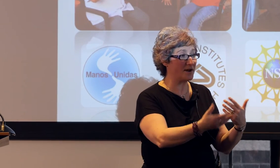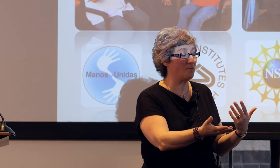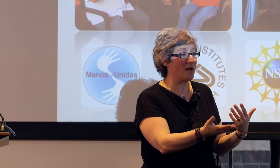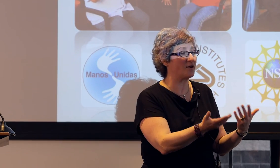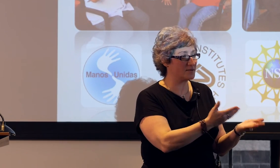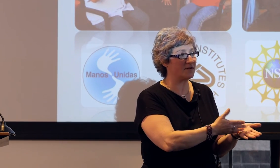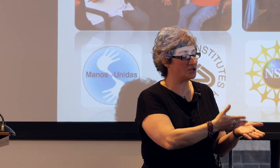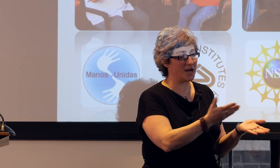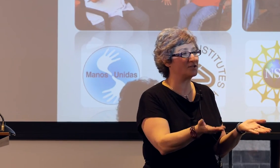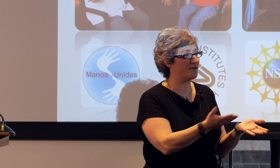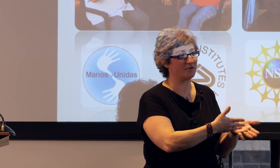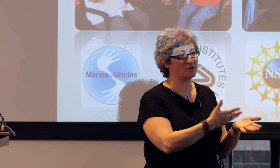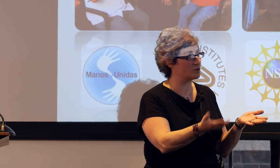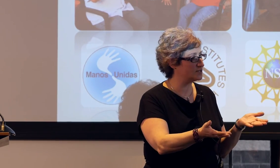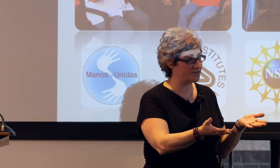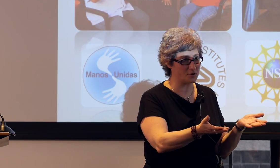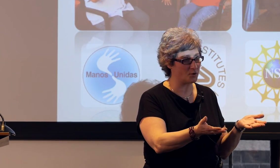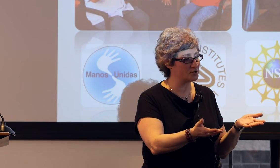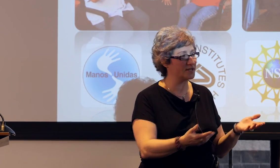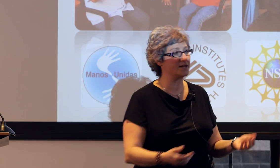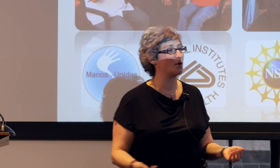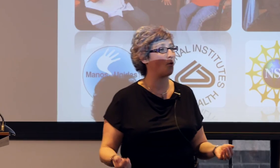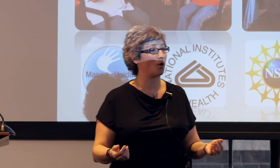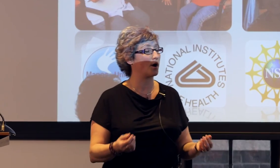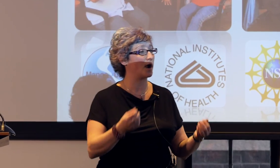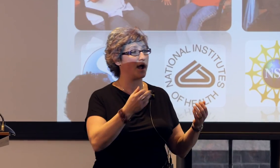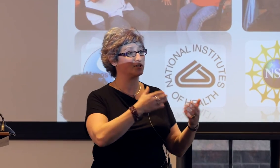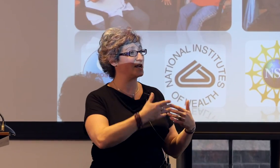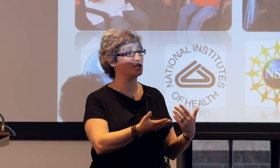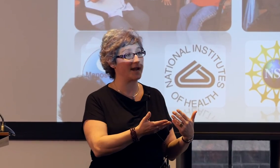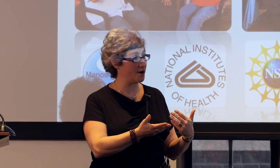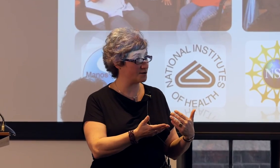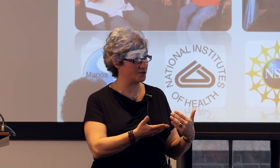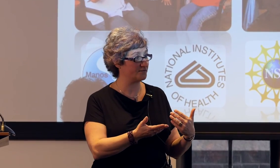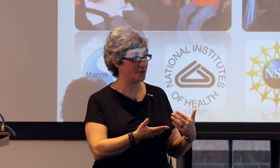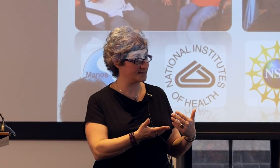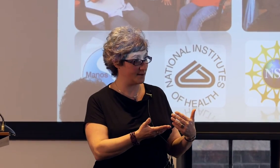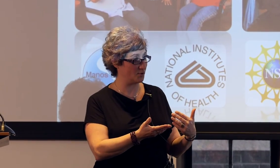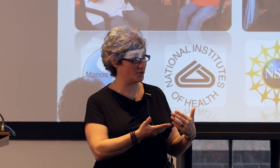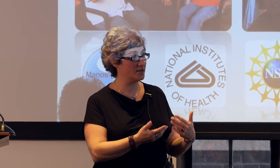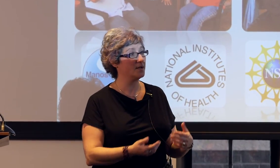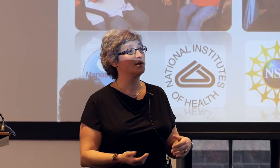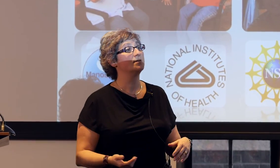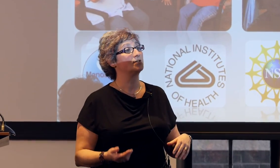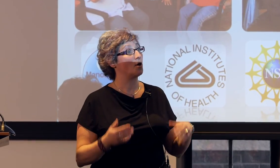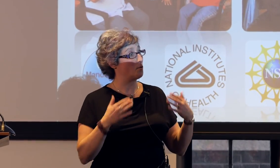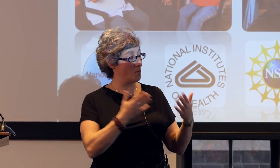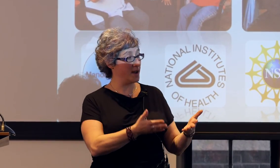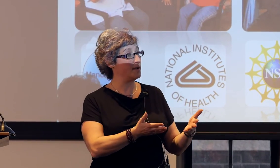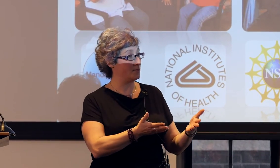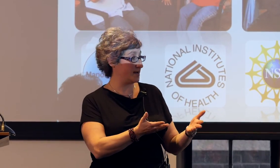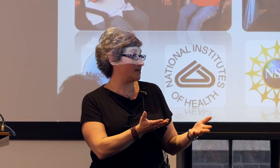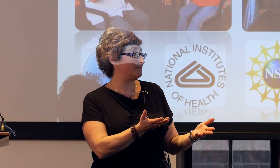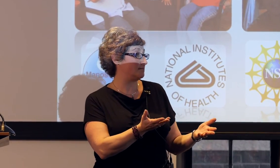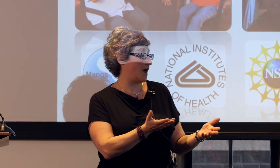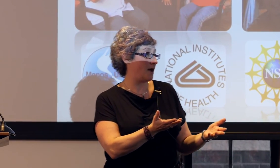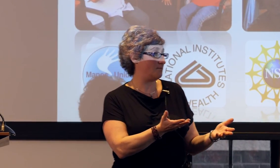Whether it was a change from first person to third person or a changing character for example, so we can look at